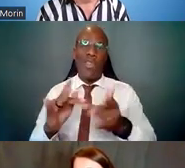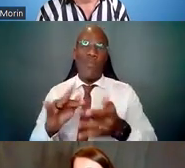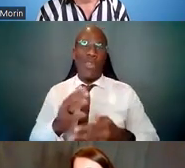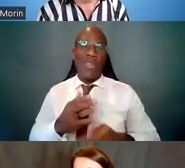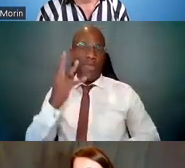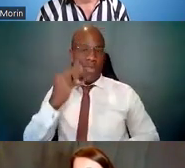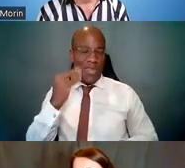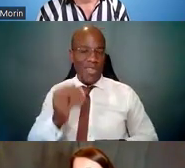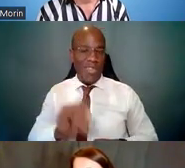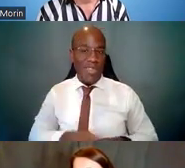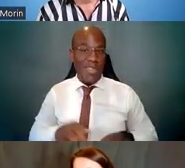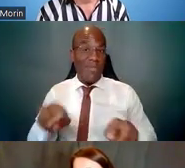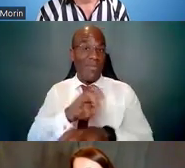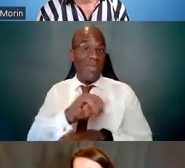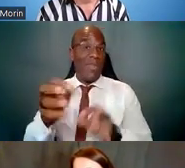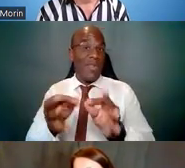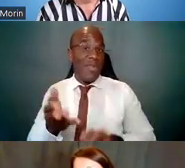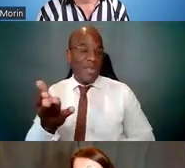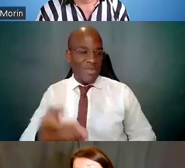Lynn, do we have any questions about networking?